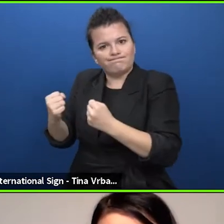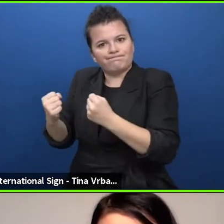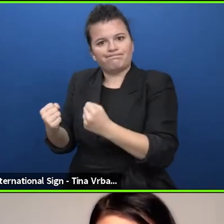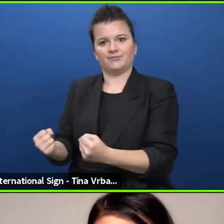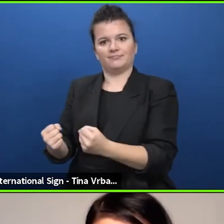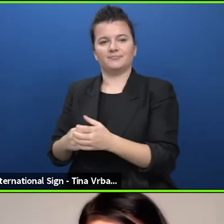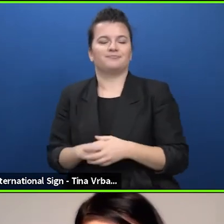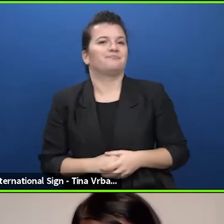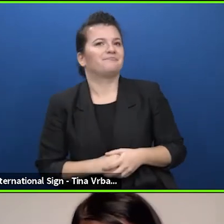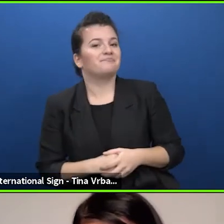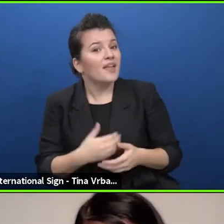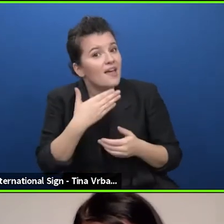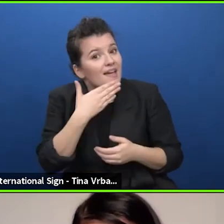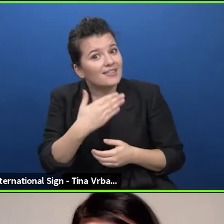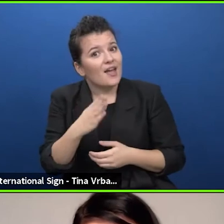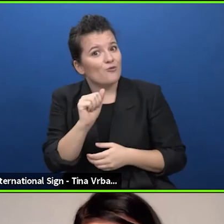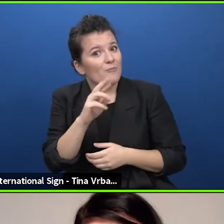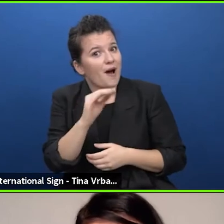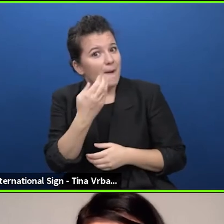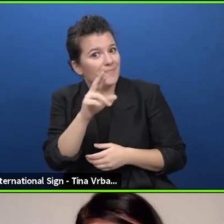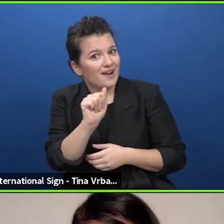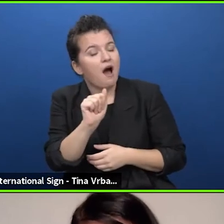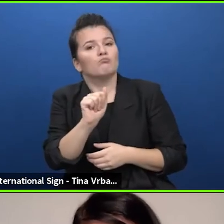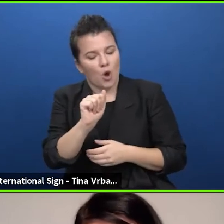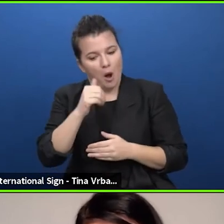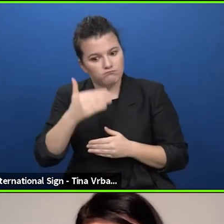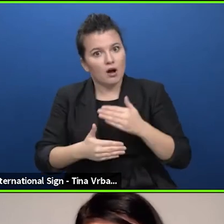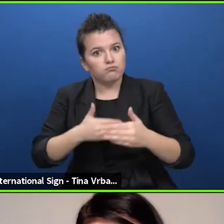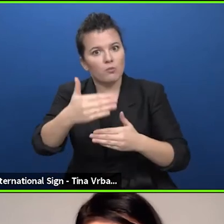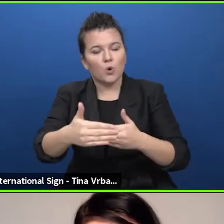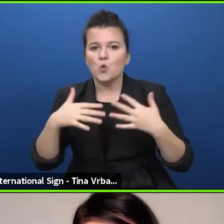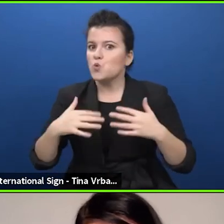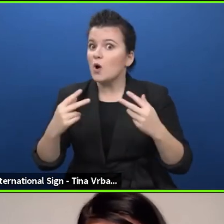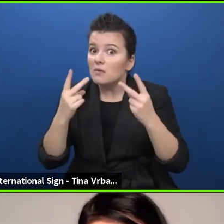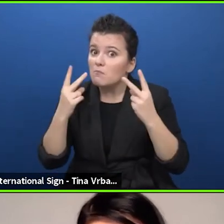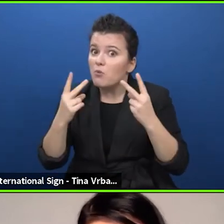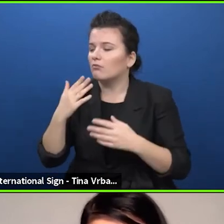These are very important steps and very important informations about where we,